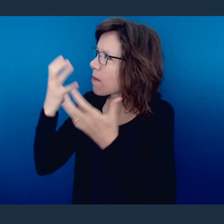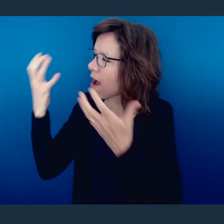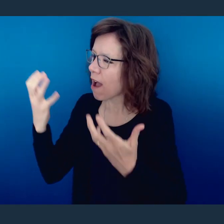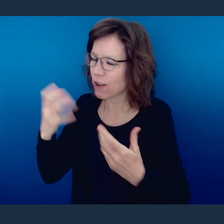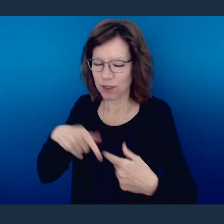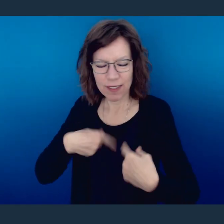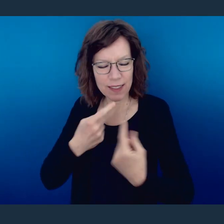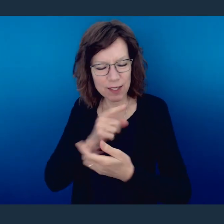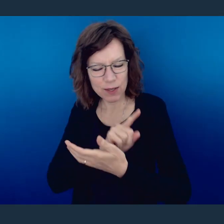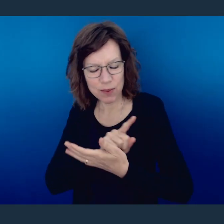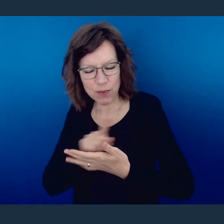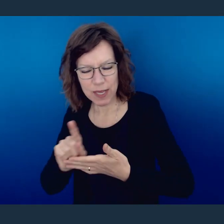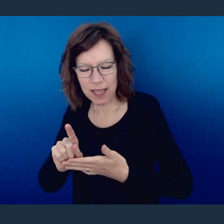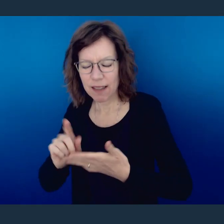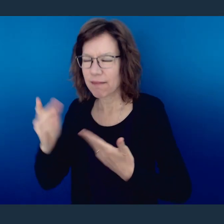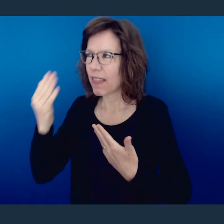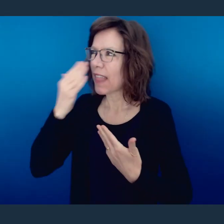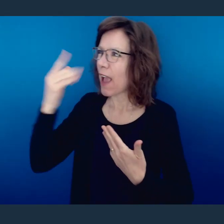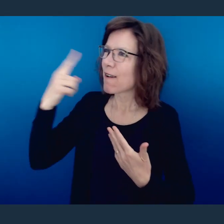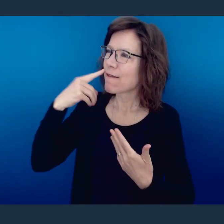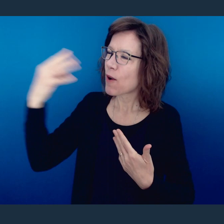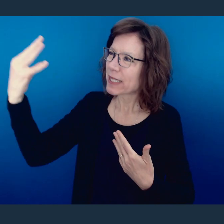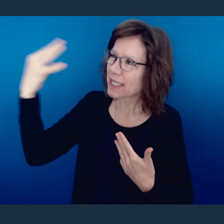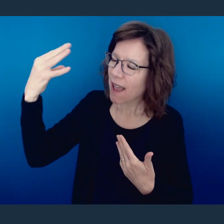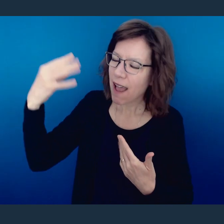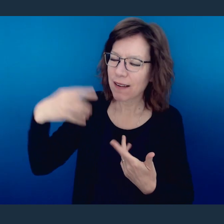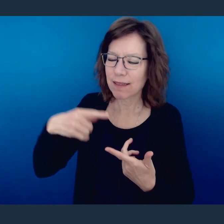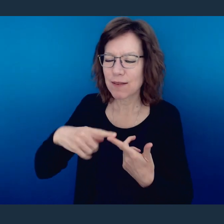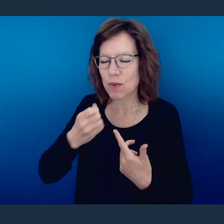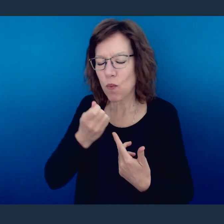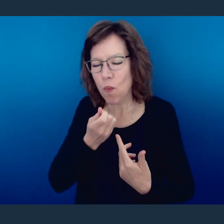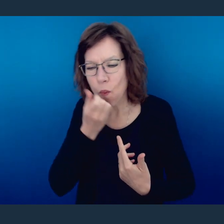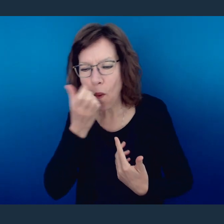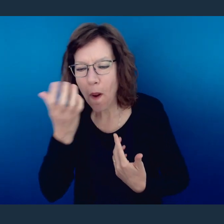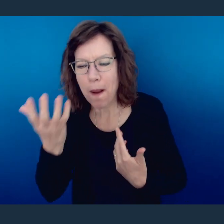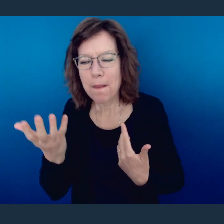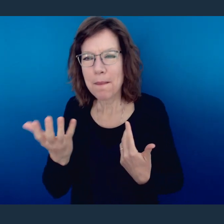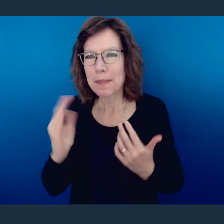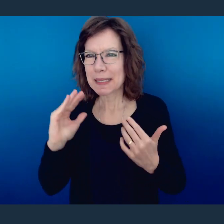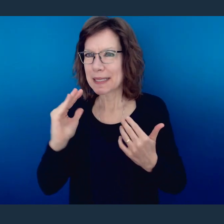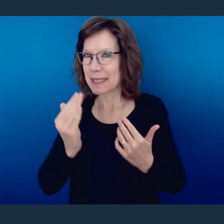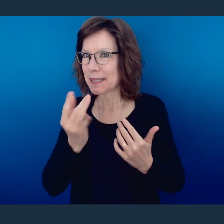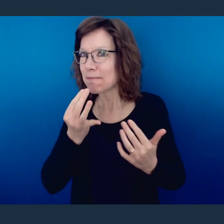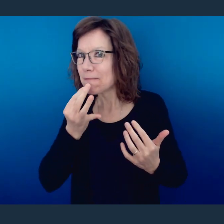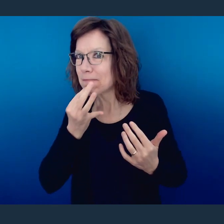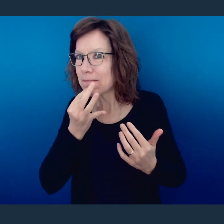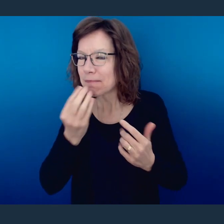I thank You for the sunshine, the warmth, and the early beginnings of spring amidst